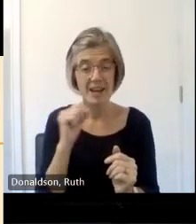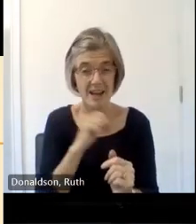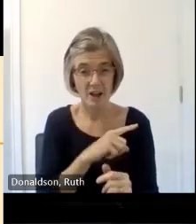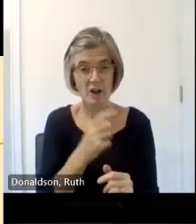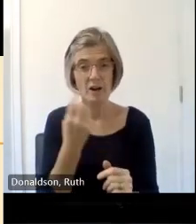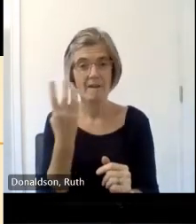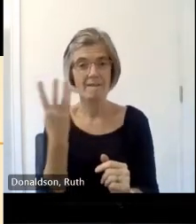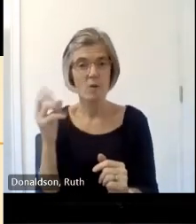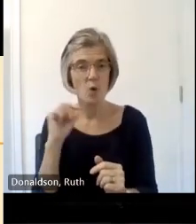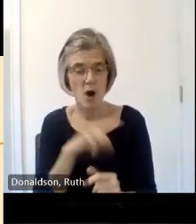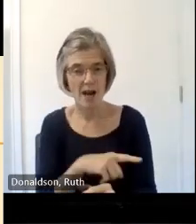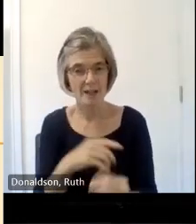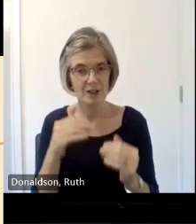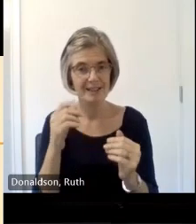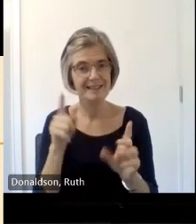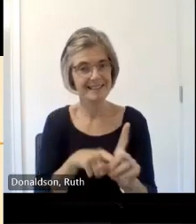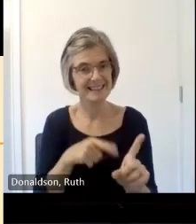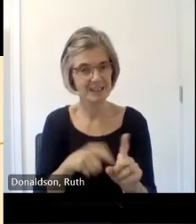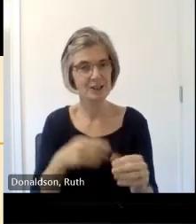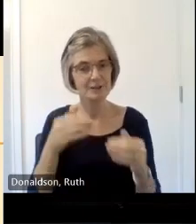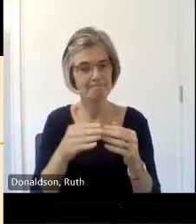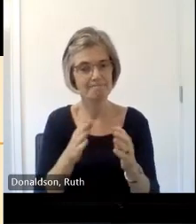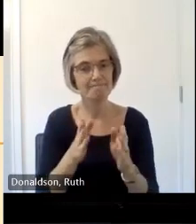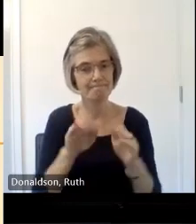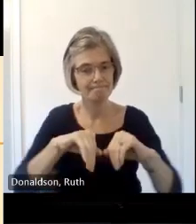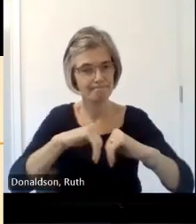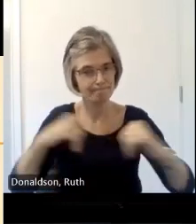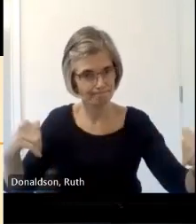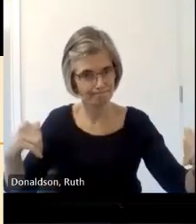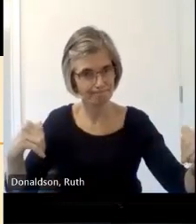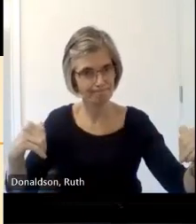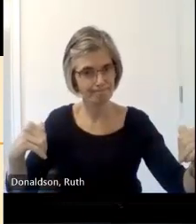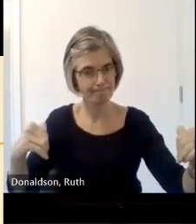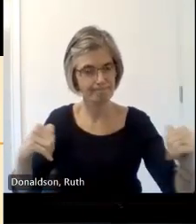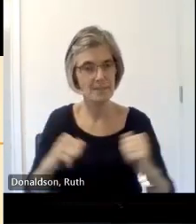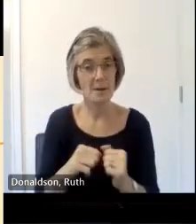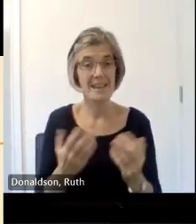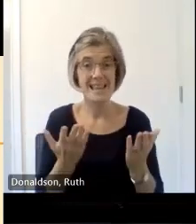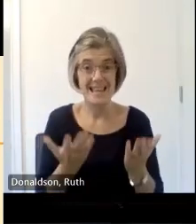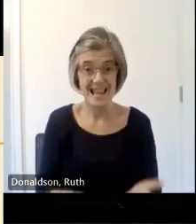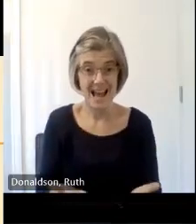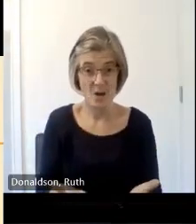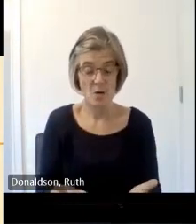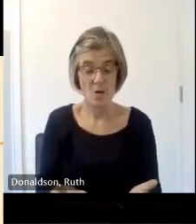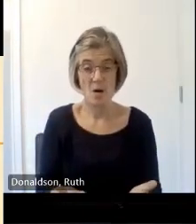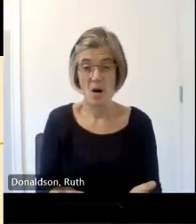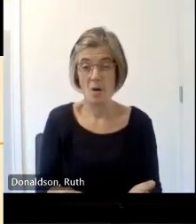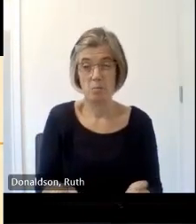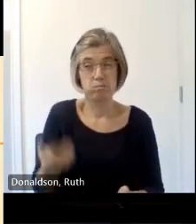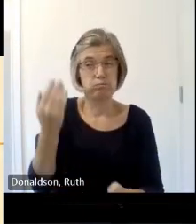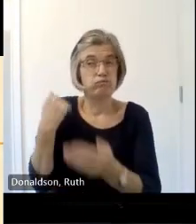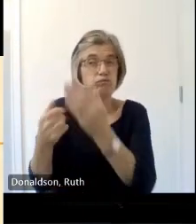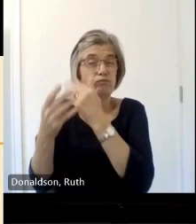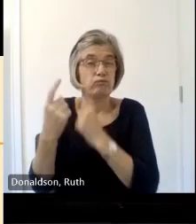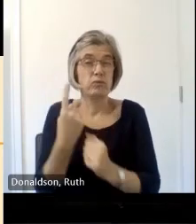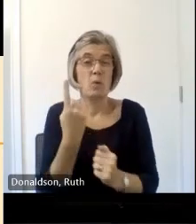a thousand years old now uh minimum um and there will have been overlaps but there are many many